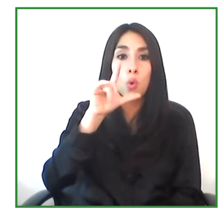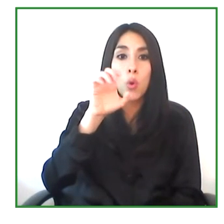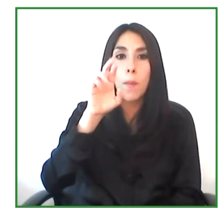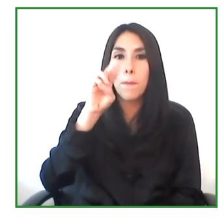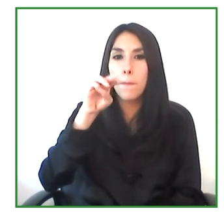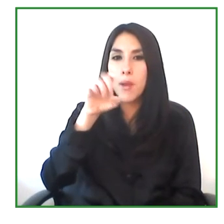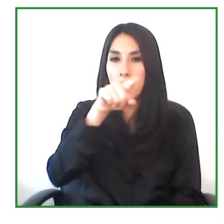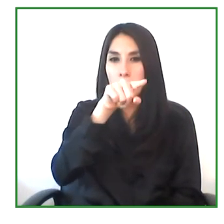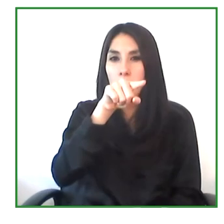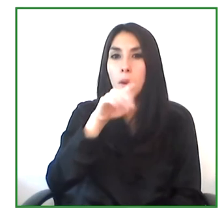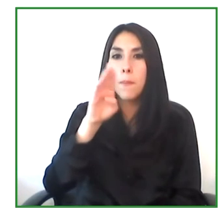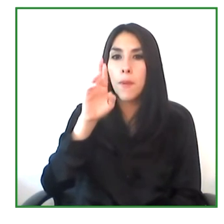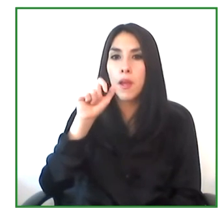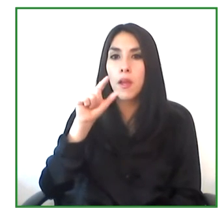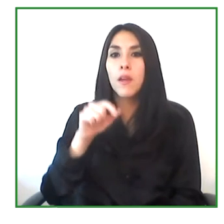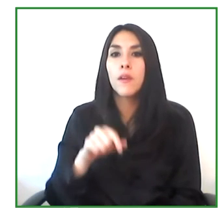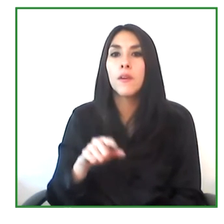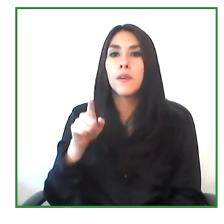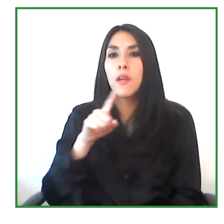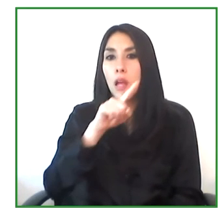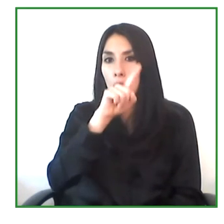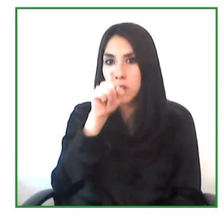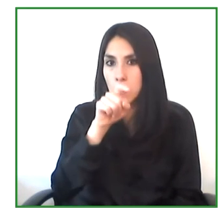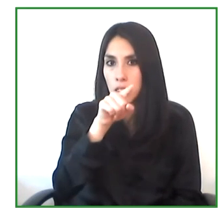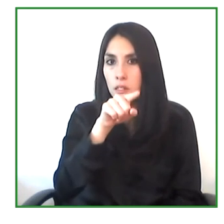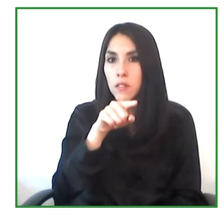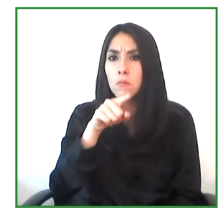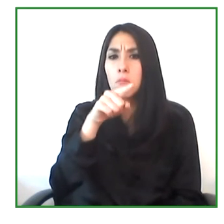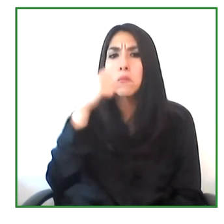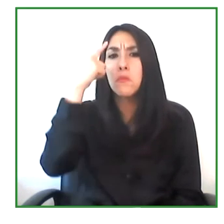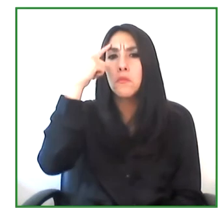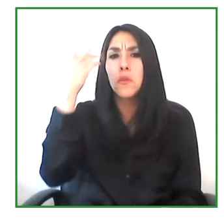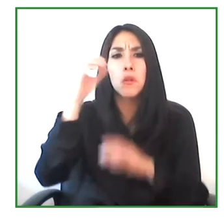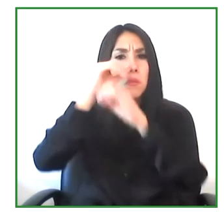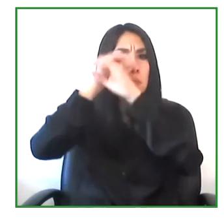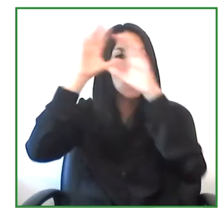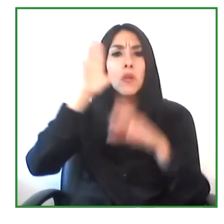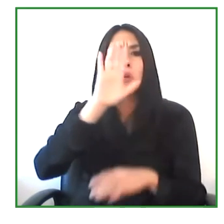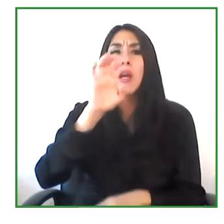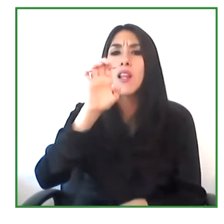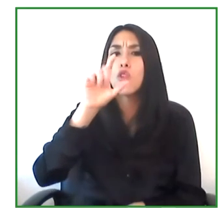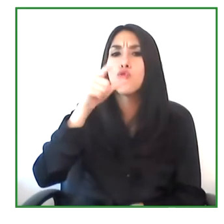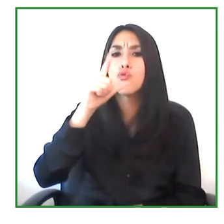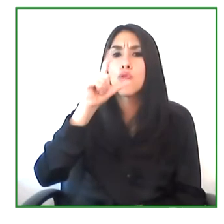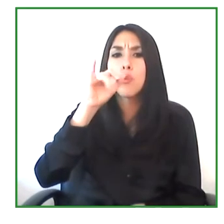What's your dream about? This replication of a Egalité? Please tell us about it.